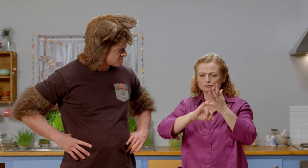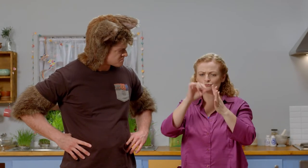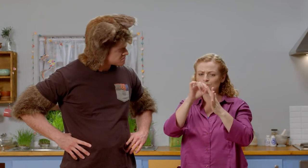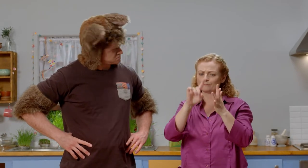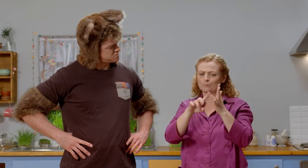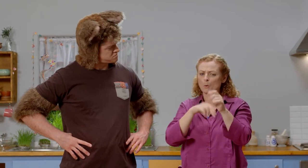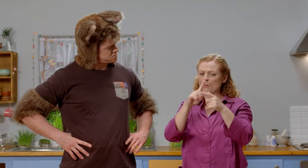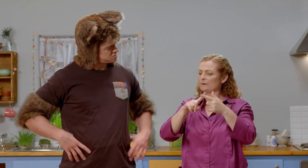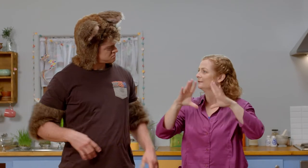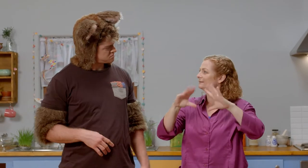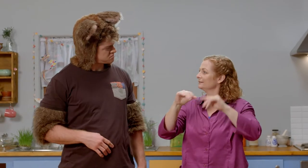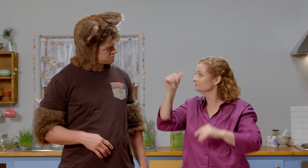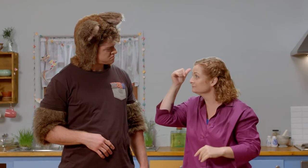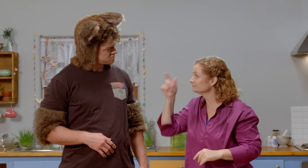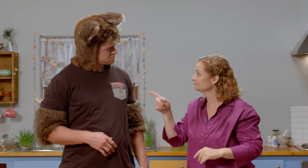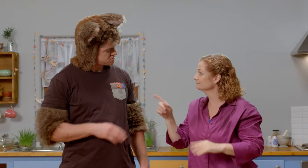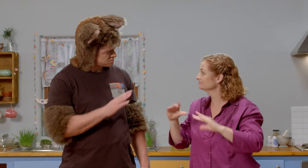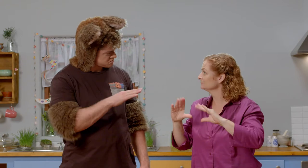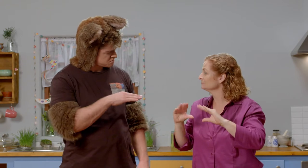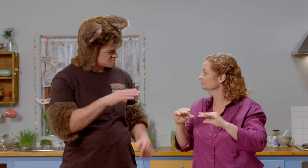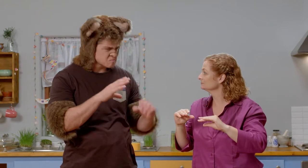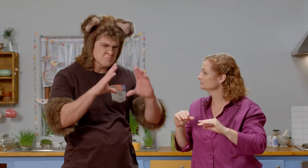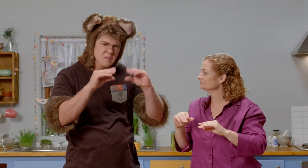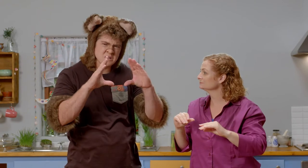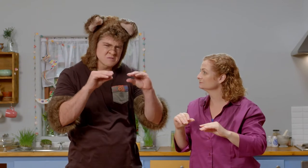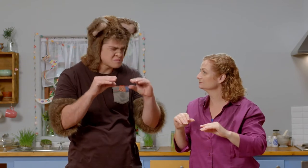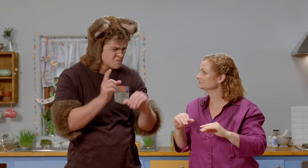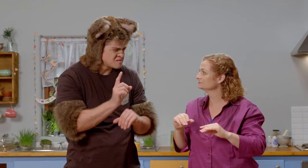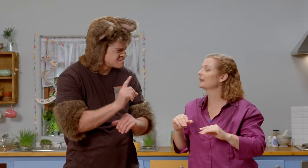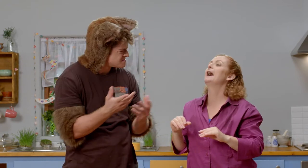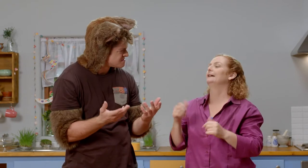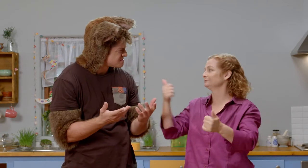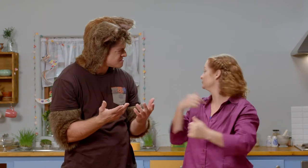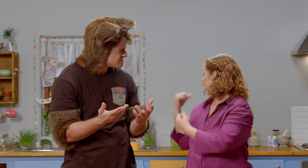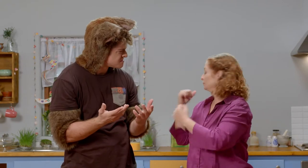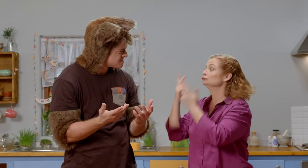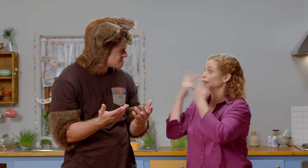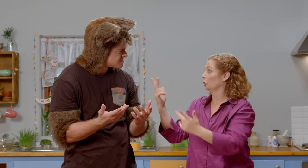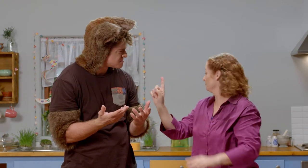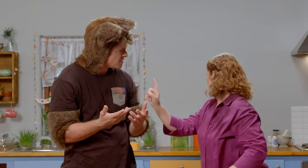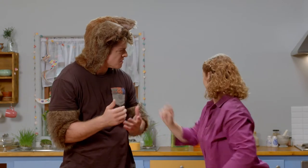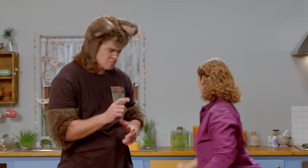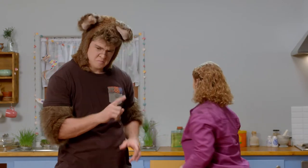It's almost like a sponge. Sally … what's a sponge? I'll show you, Possum.